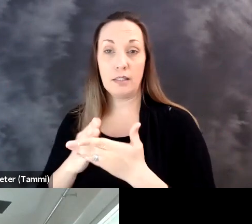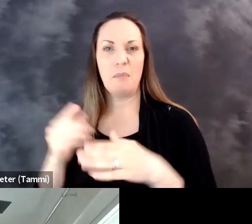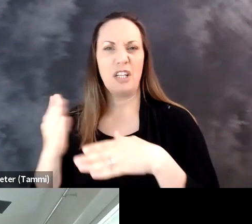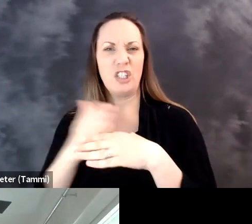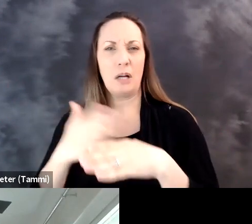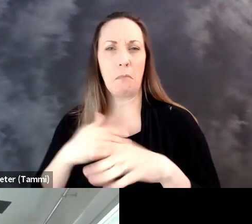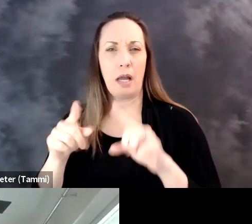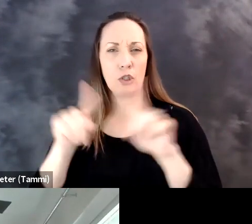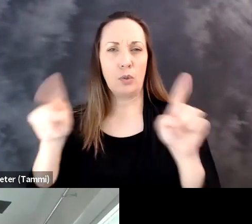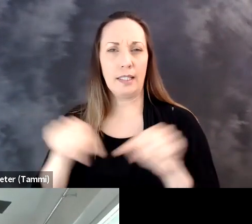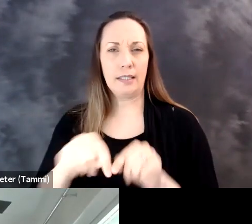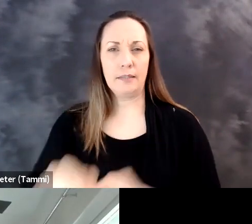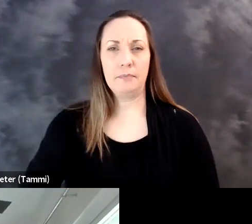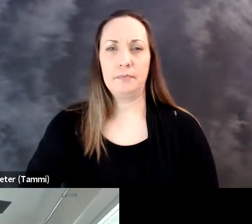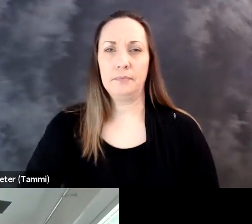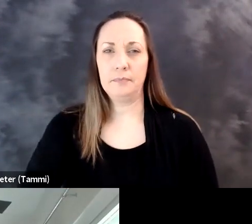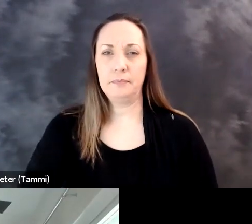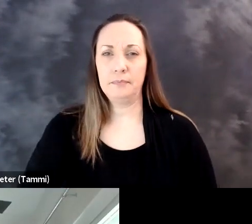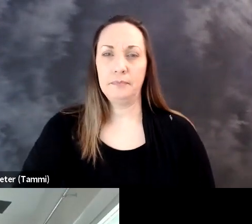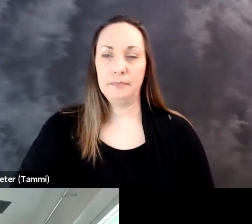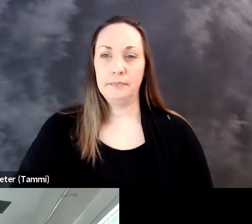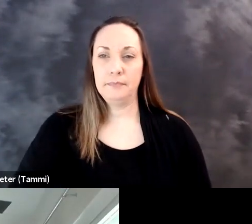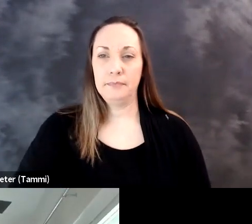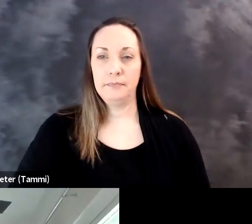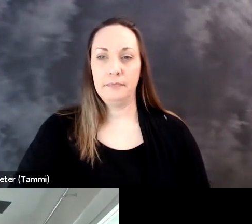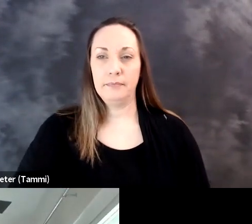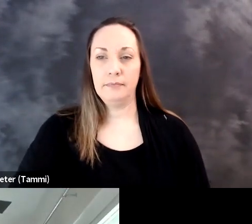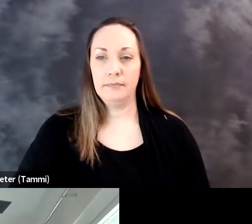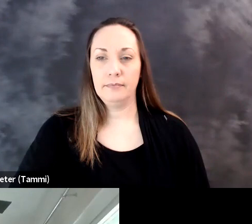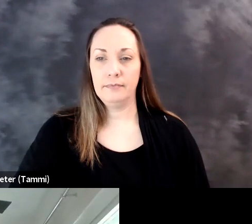Christopher: So our next session is in two parts -- and just share my screen